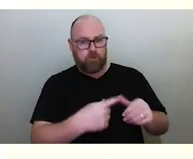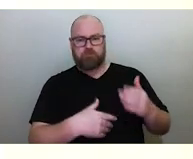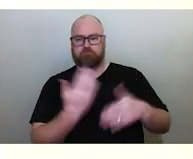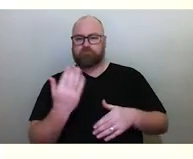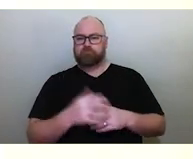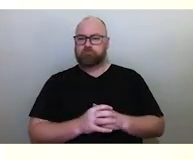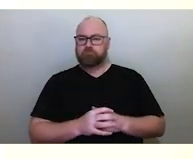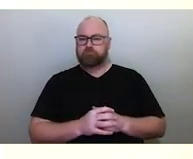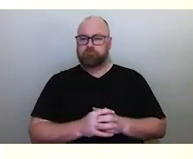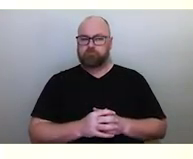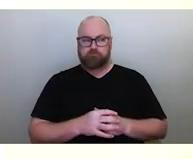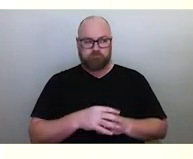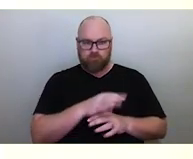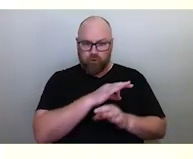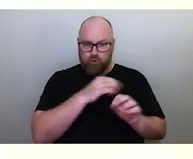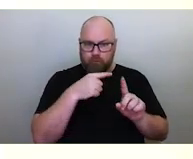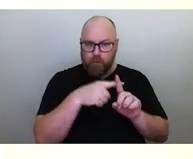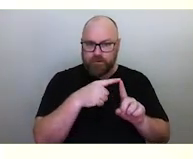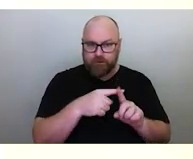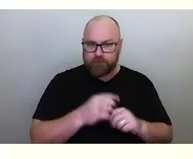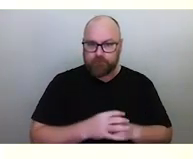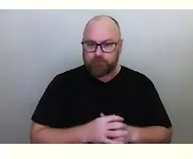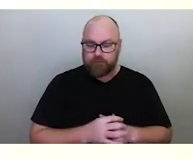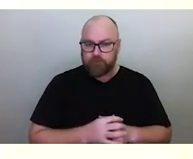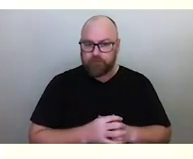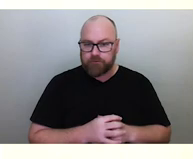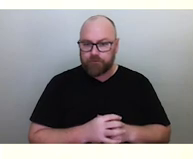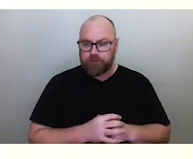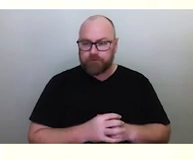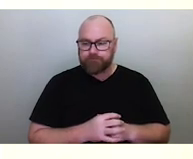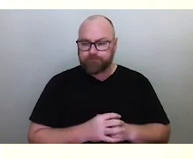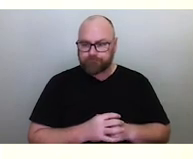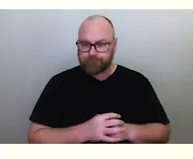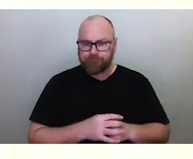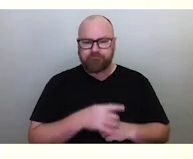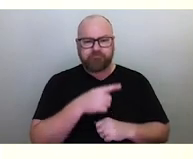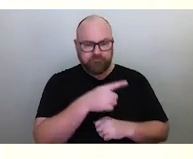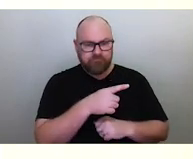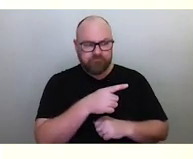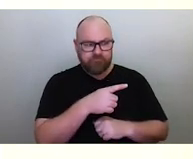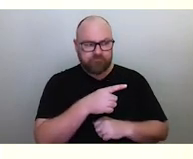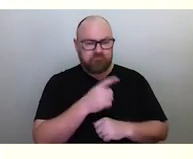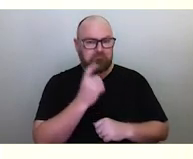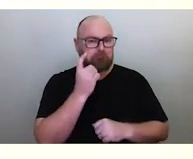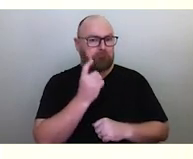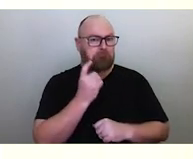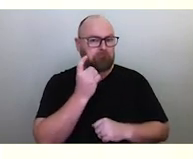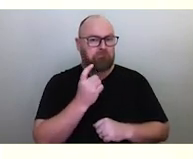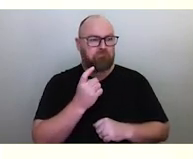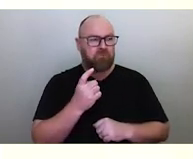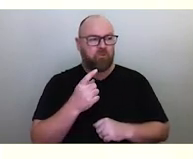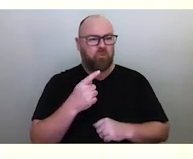and it was not a positive one. And it was a very curious thing to happen. I thought, well, 'Why in the world do